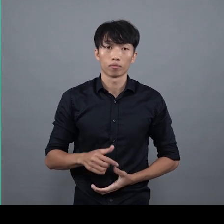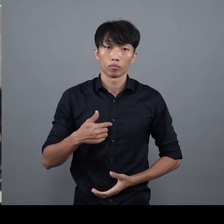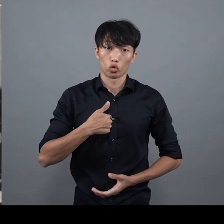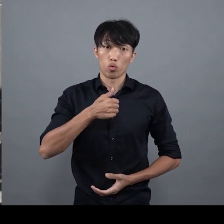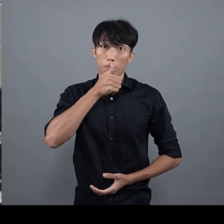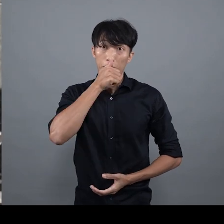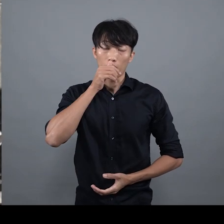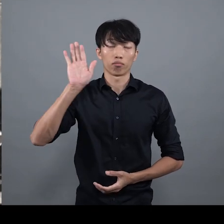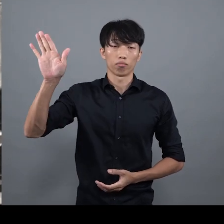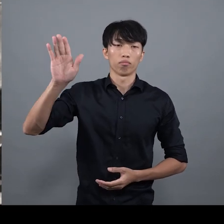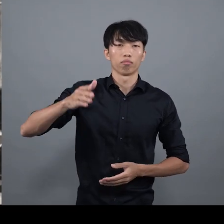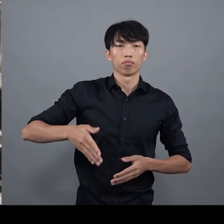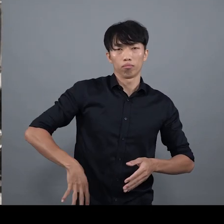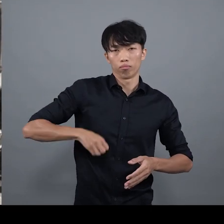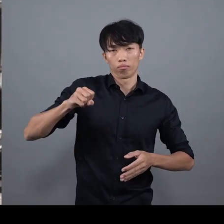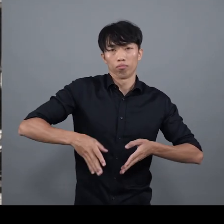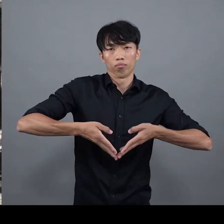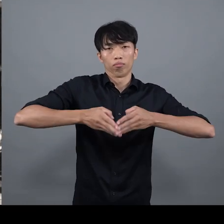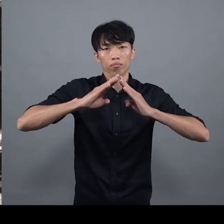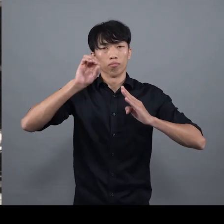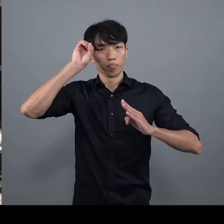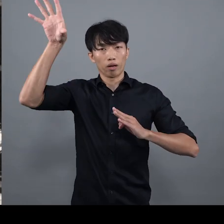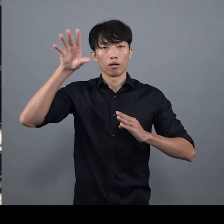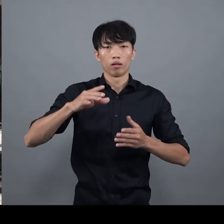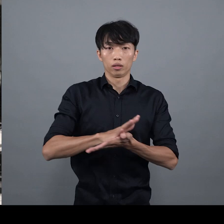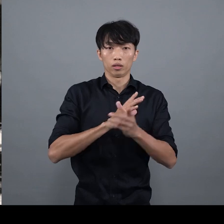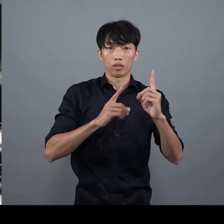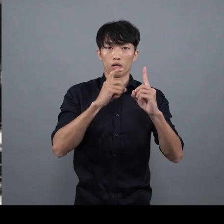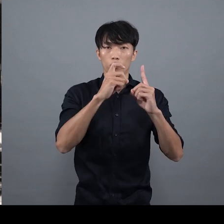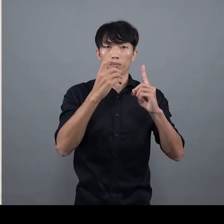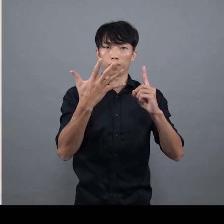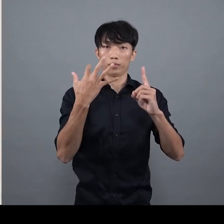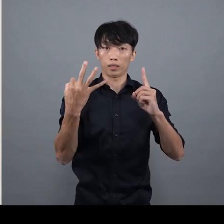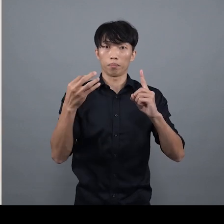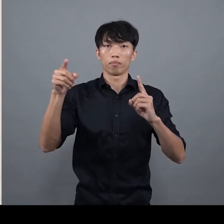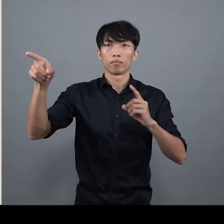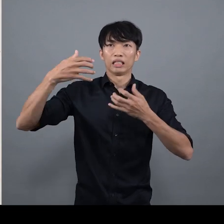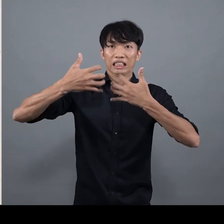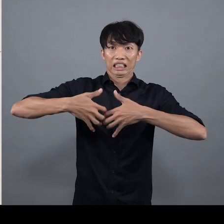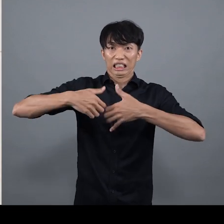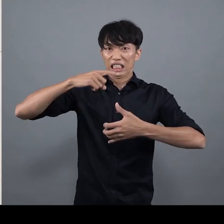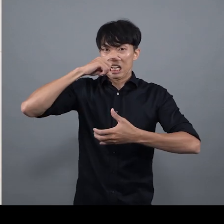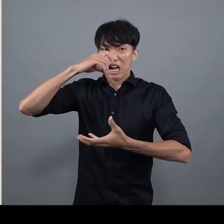Cliff Sun: [Cantonese] My father, the founder, purchased a plastic machine in 1953